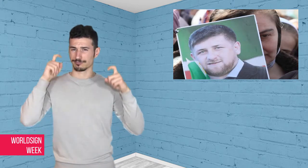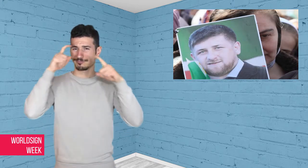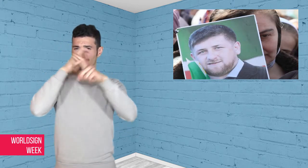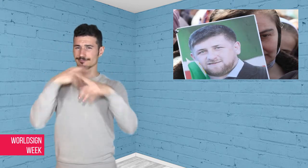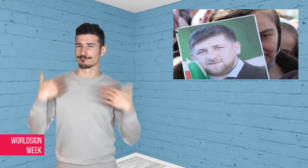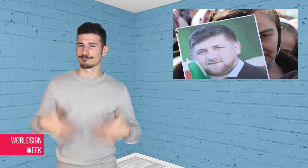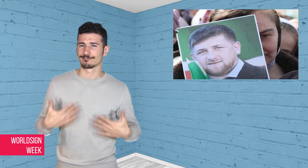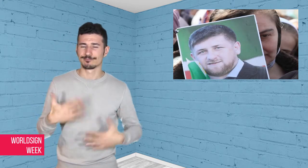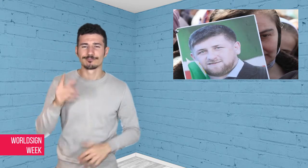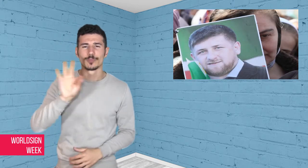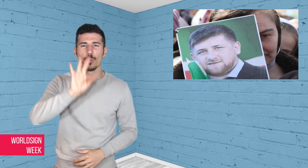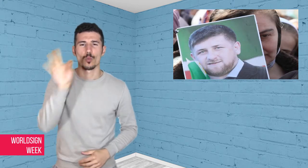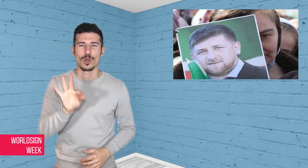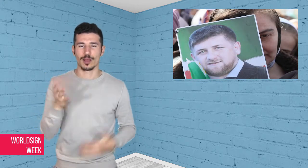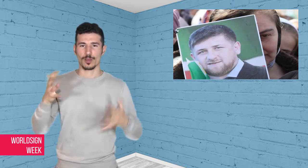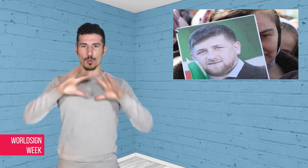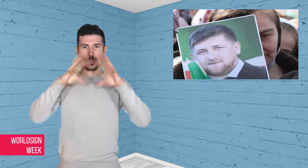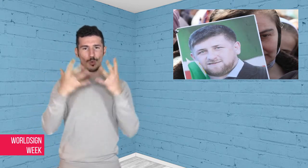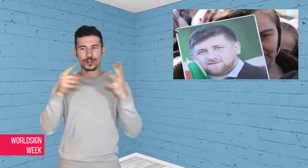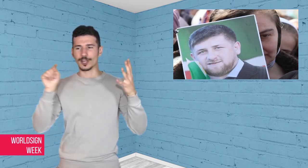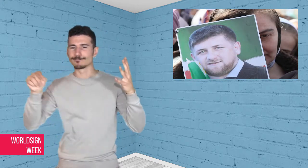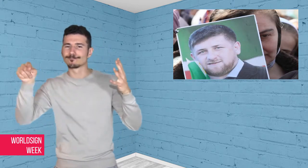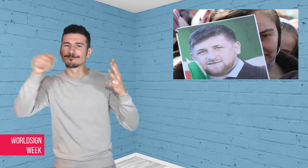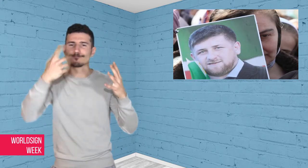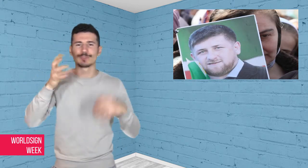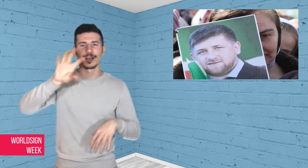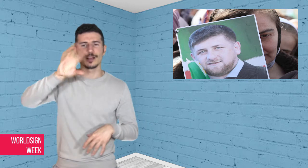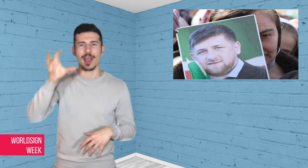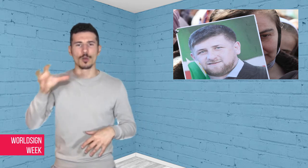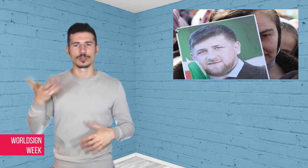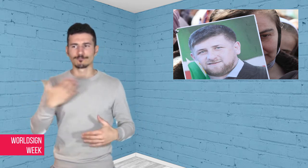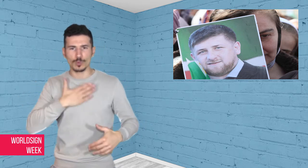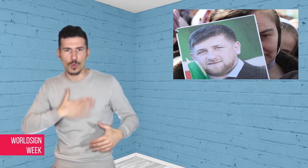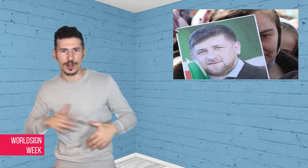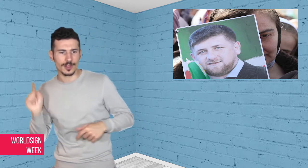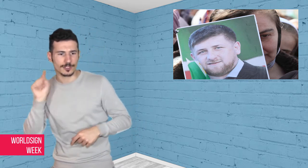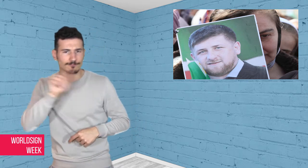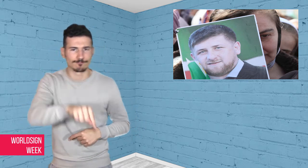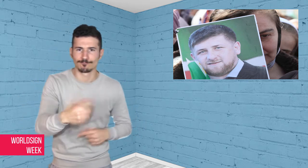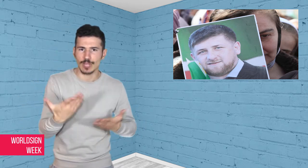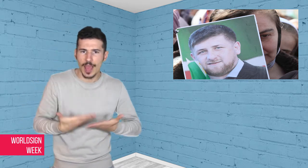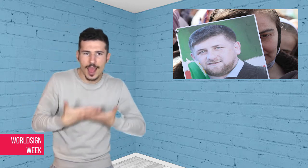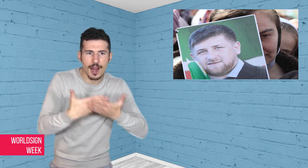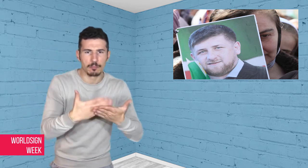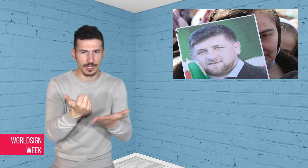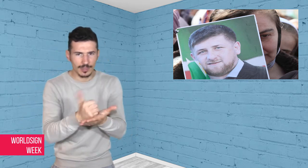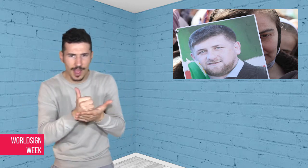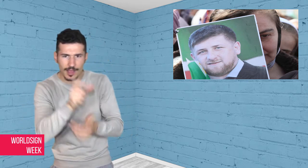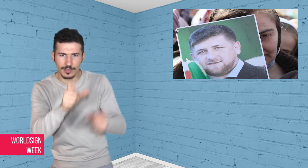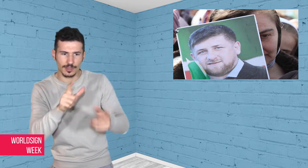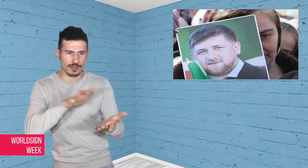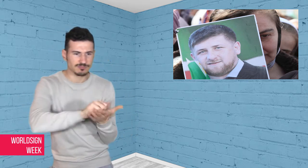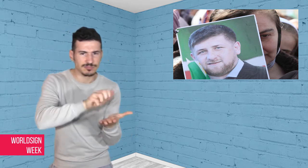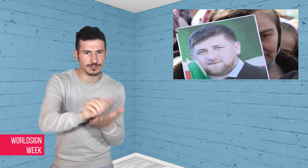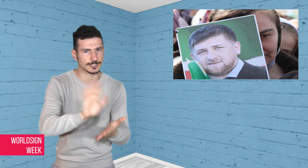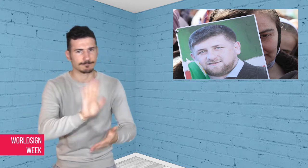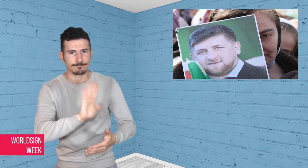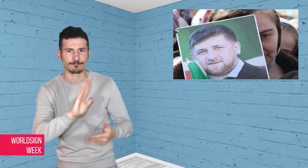difficult for other countries to get involved directly in the ‘gay purge’